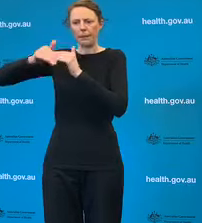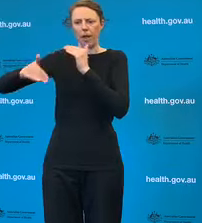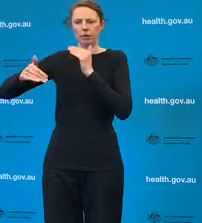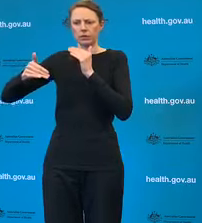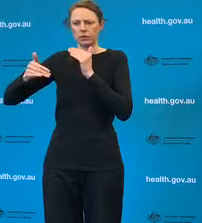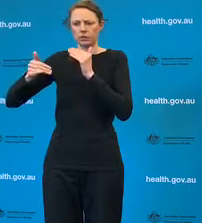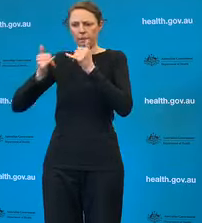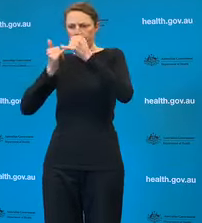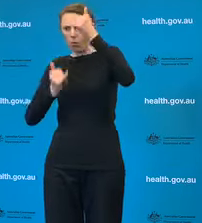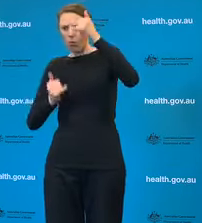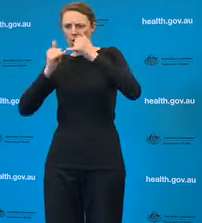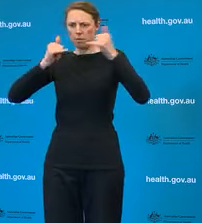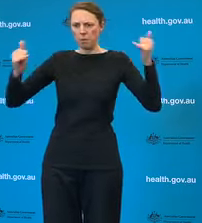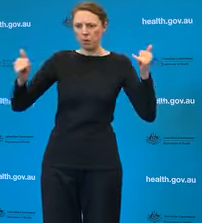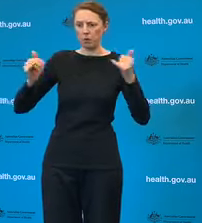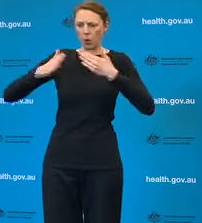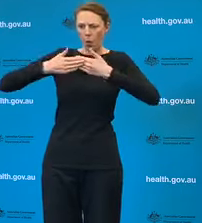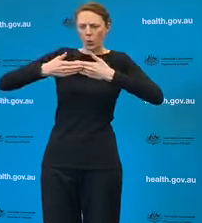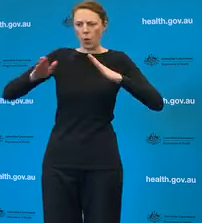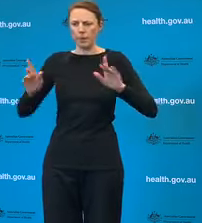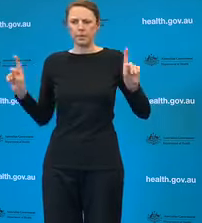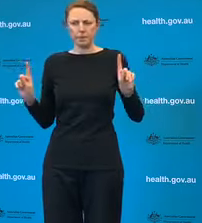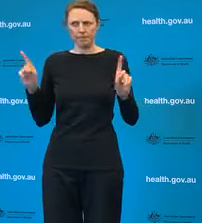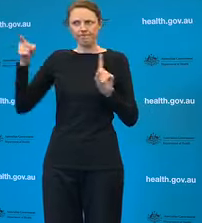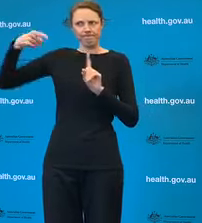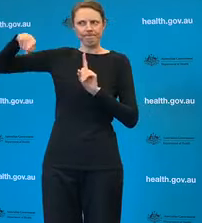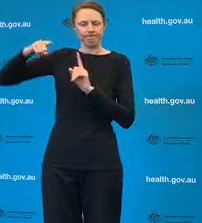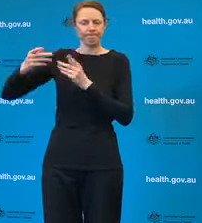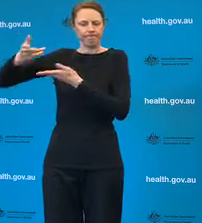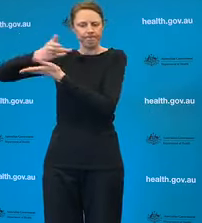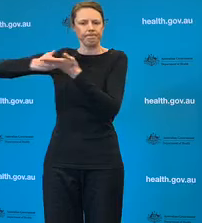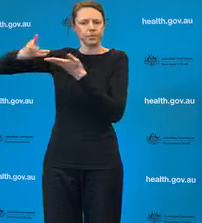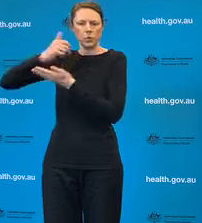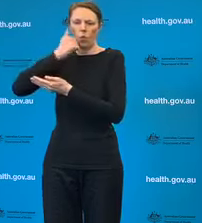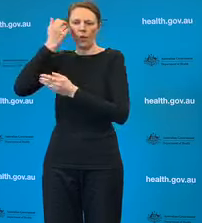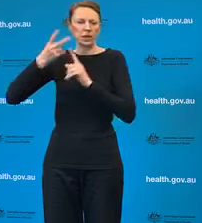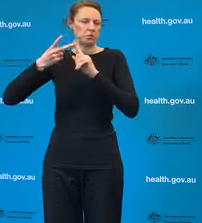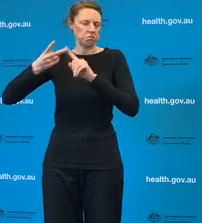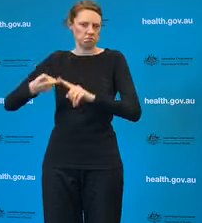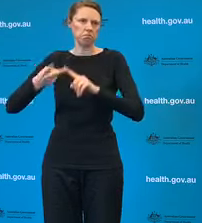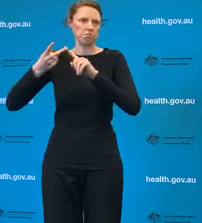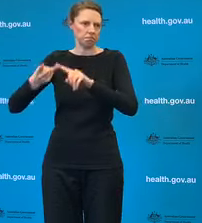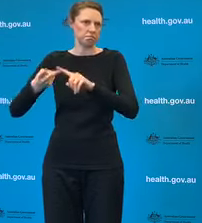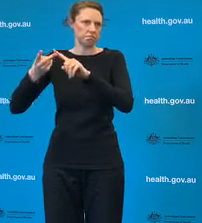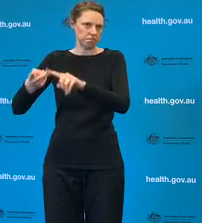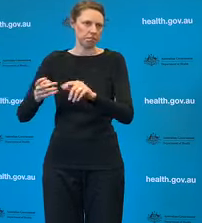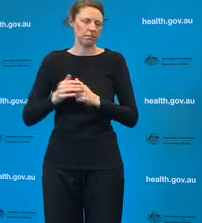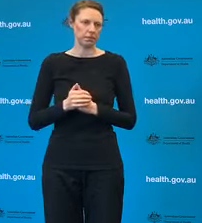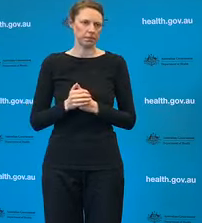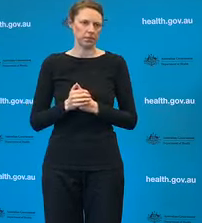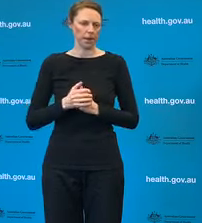our position at the AHPPC it's clear that in situations where there is significant